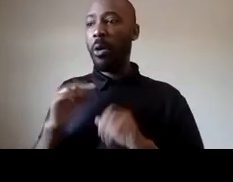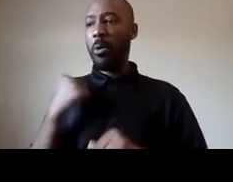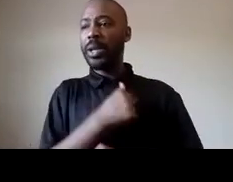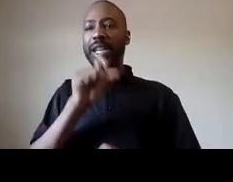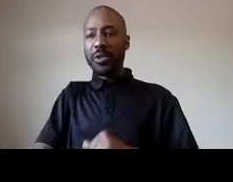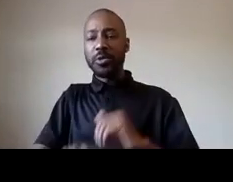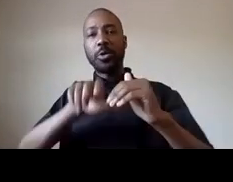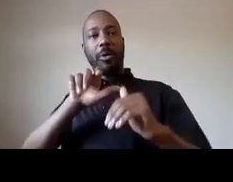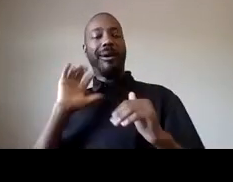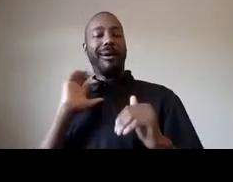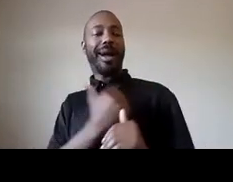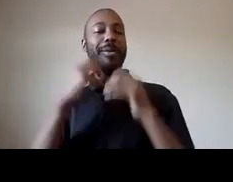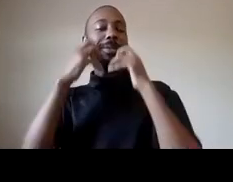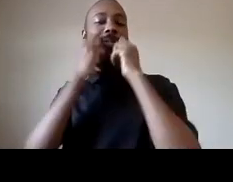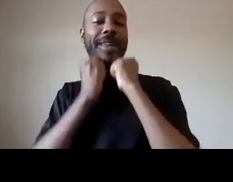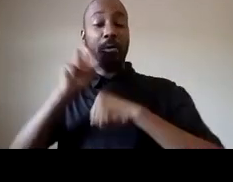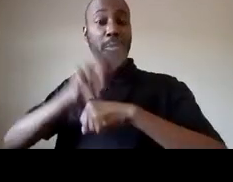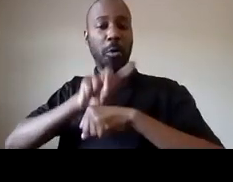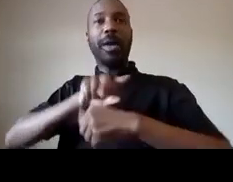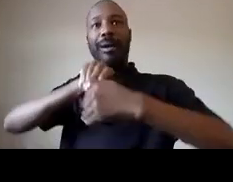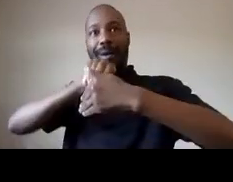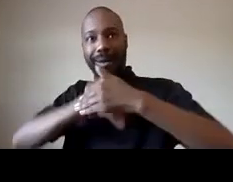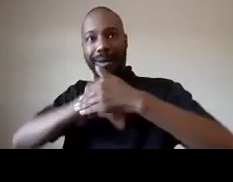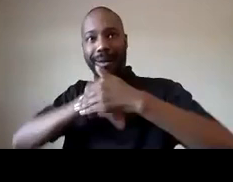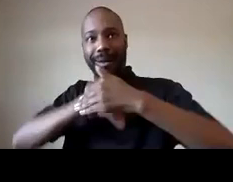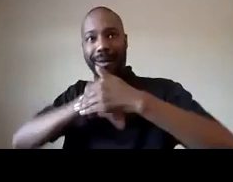so what is black lives matter and you see it up on your screen